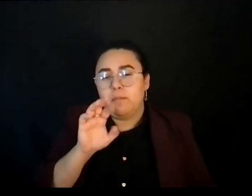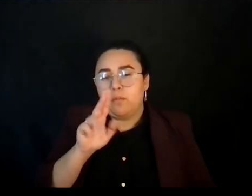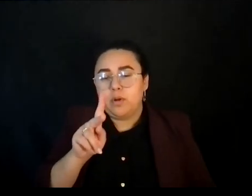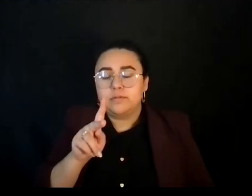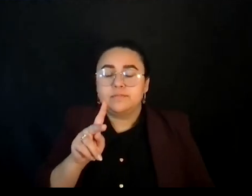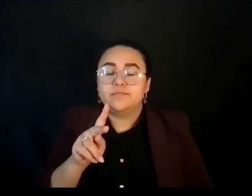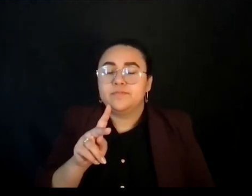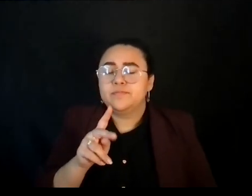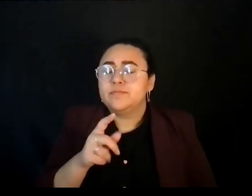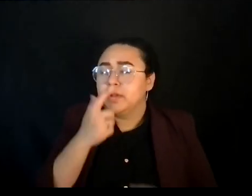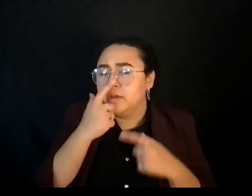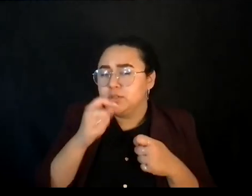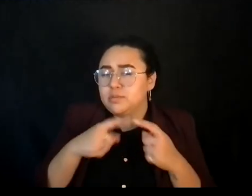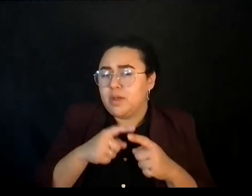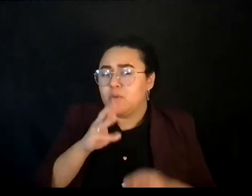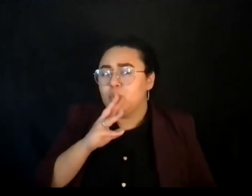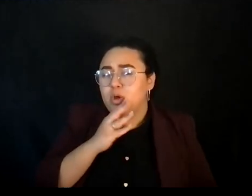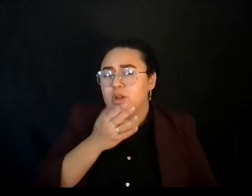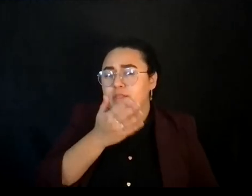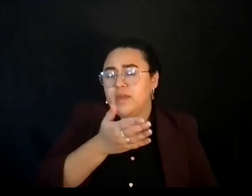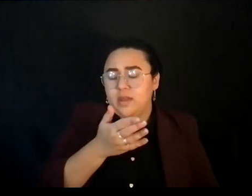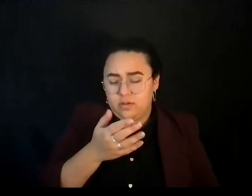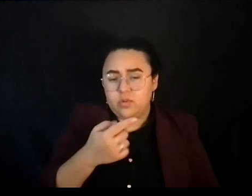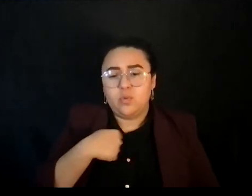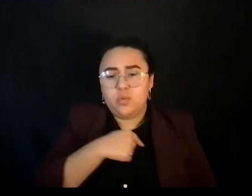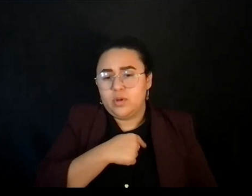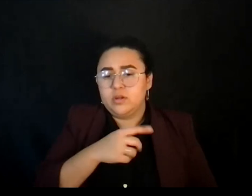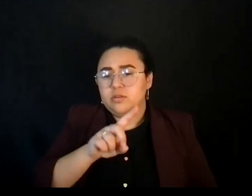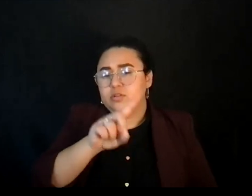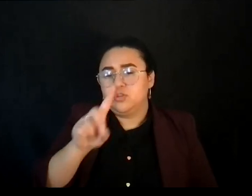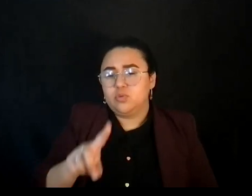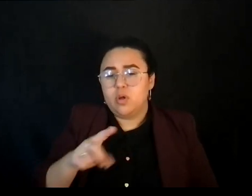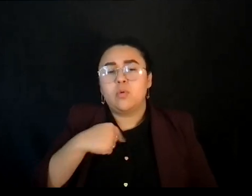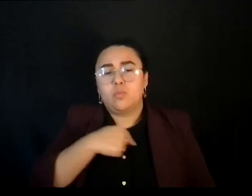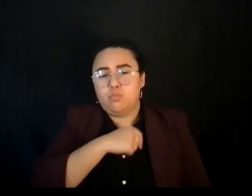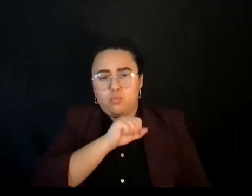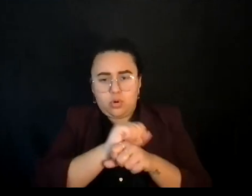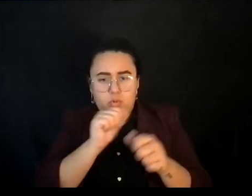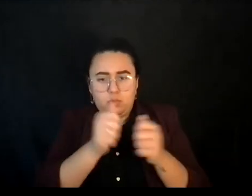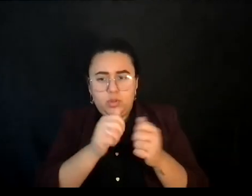We were actually in Detroit working with the community on the issue of bankruptcy, and